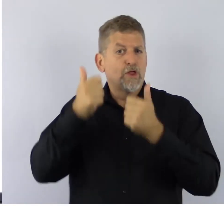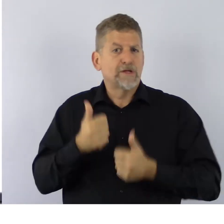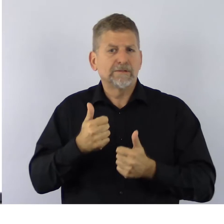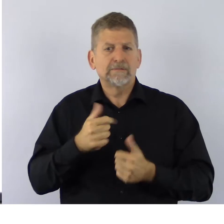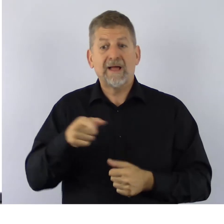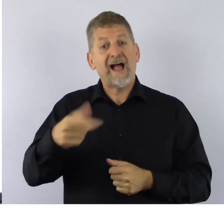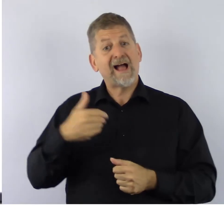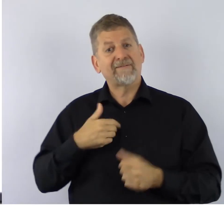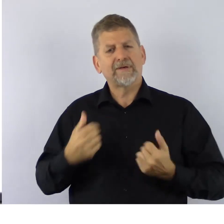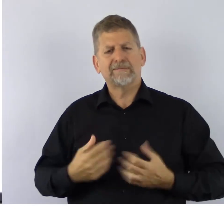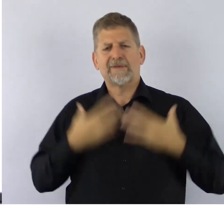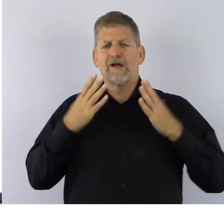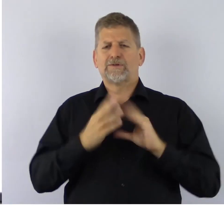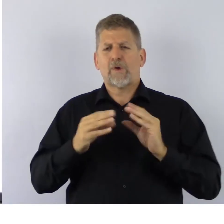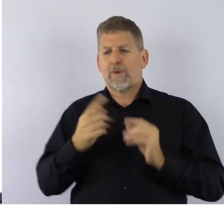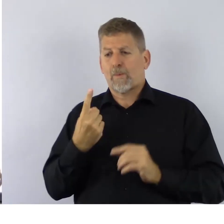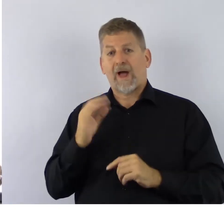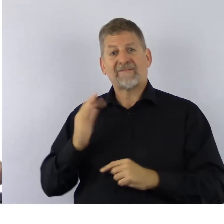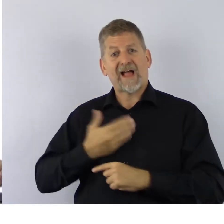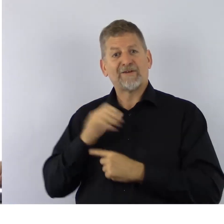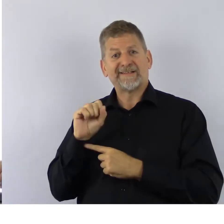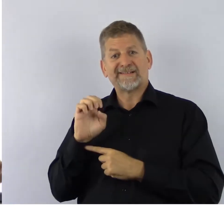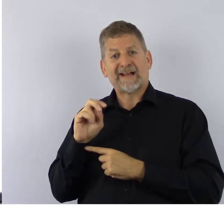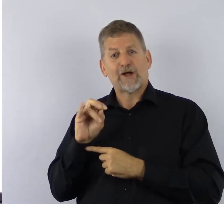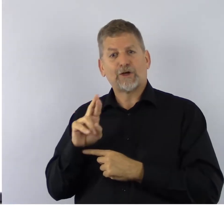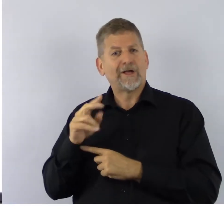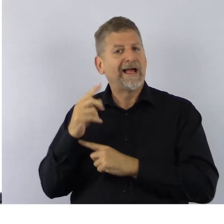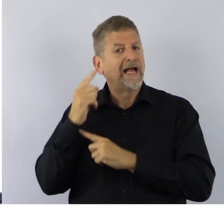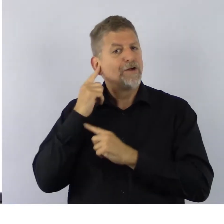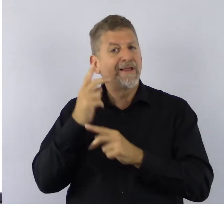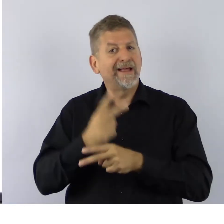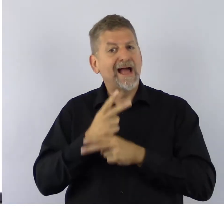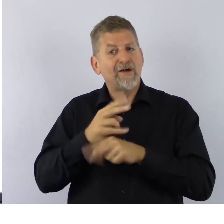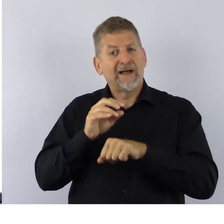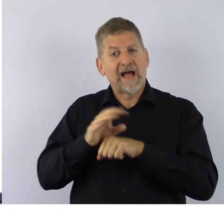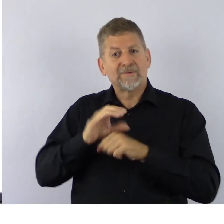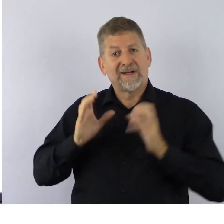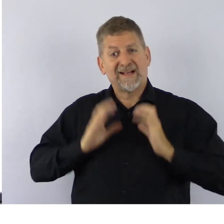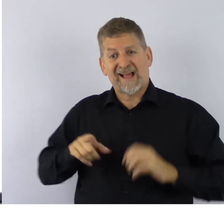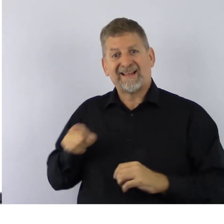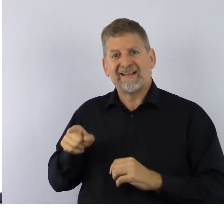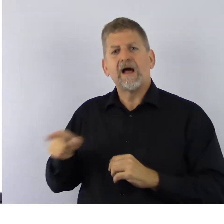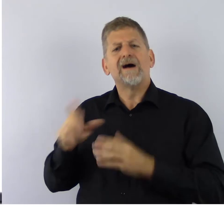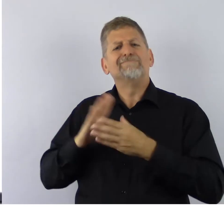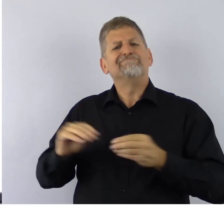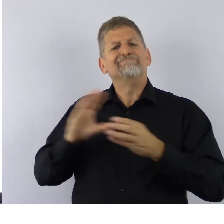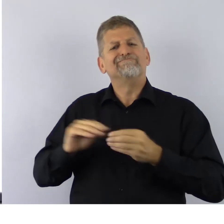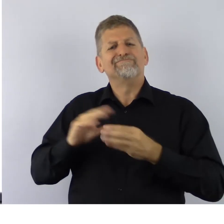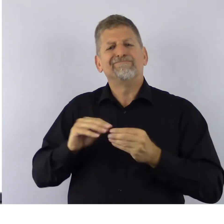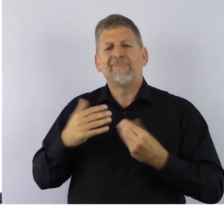of one of our senior Hearing Care Counselling clients, and a terrific promotion